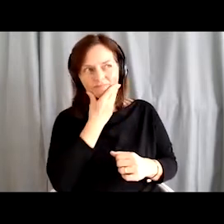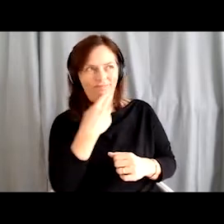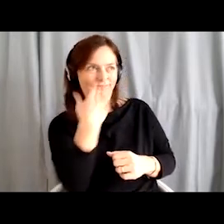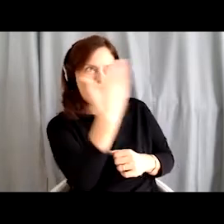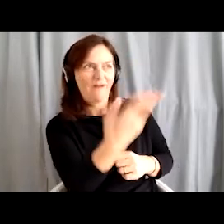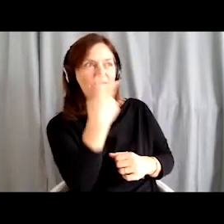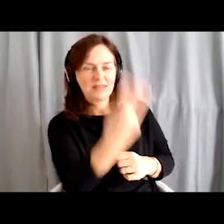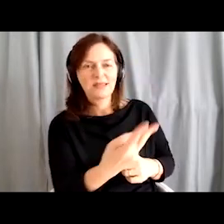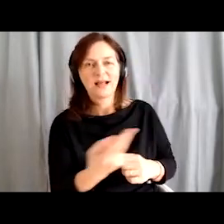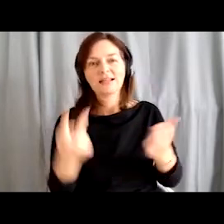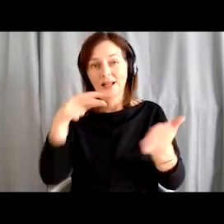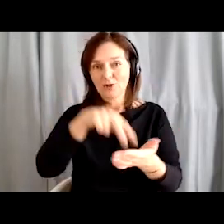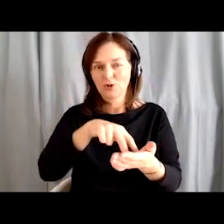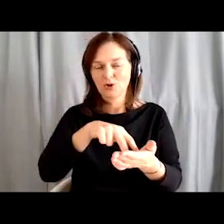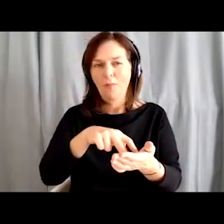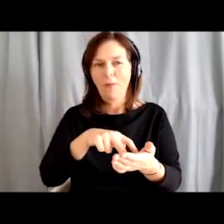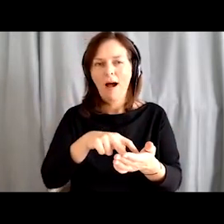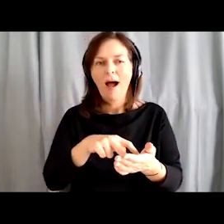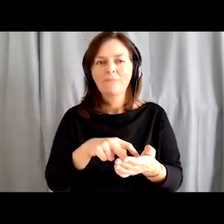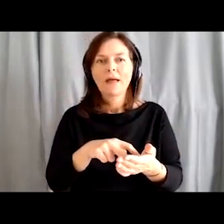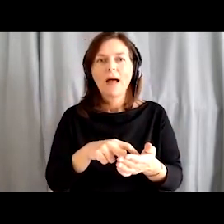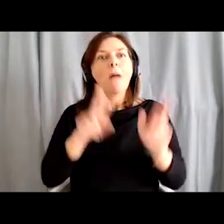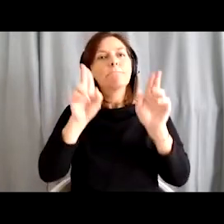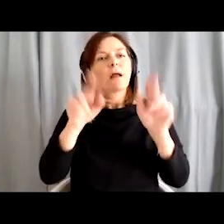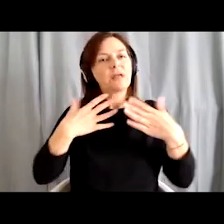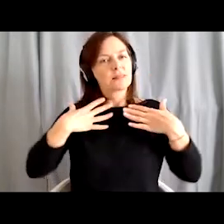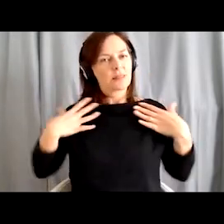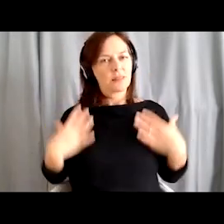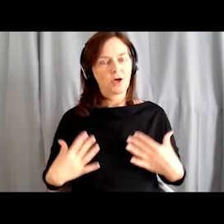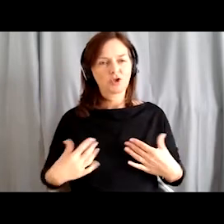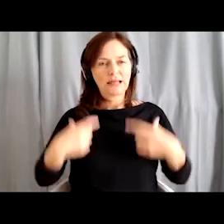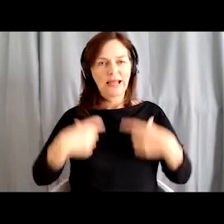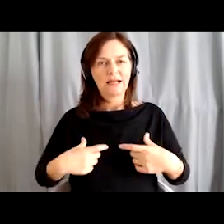Working on the proper posture and moving the whole body,